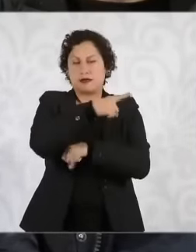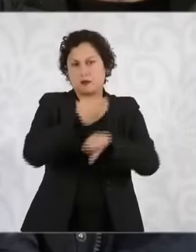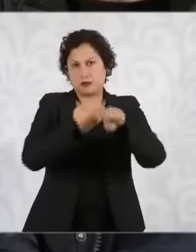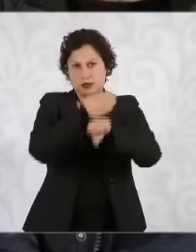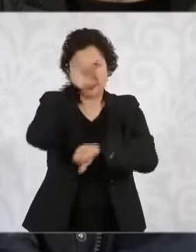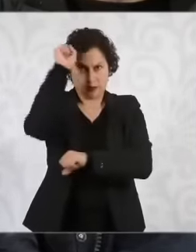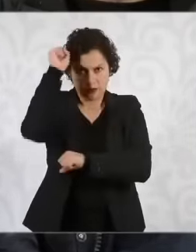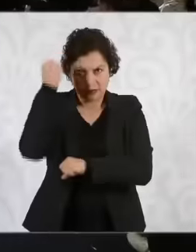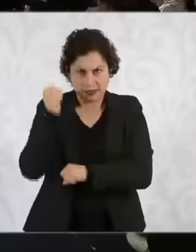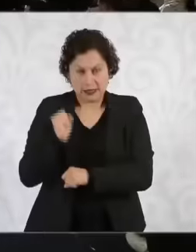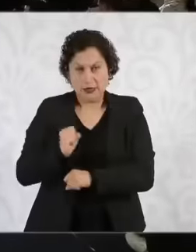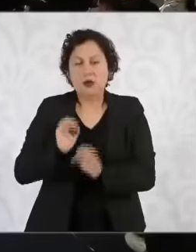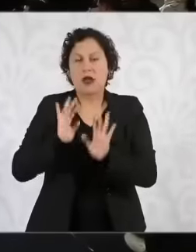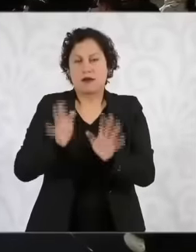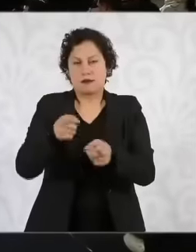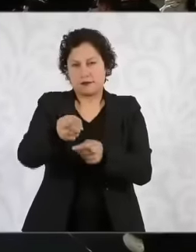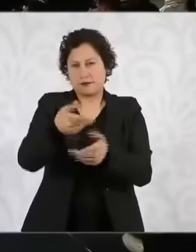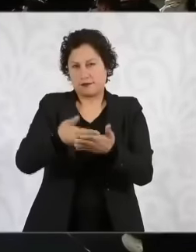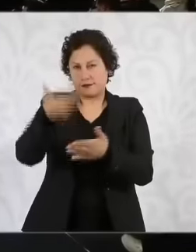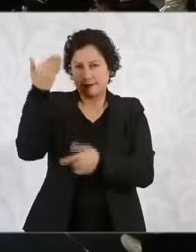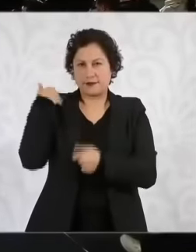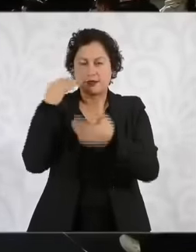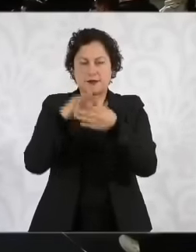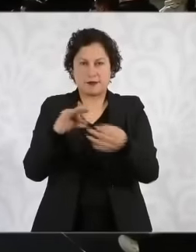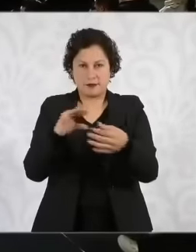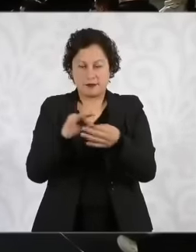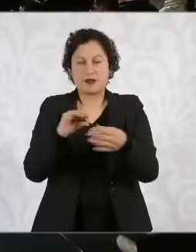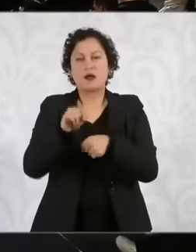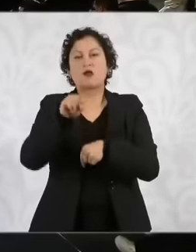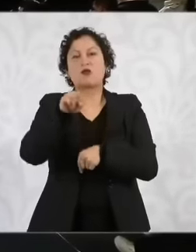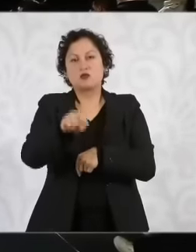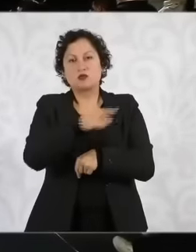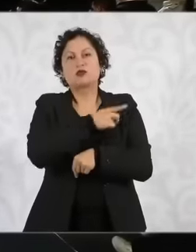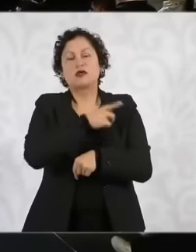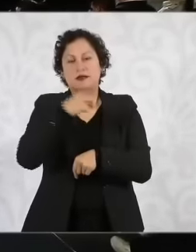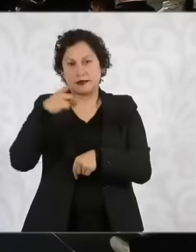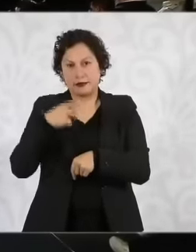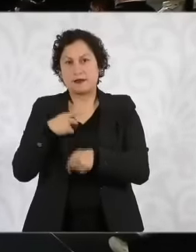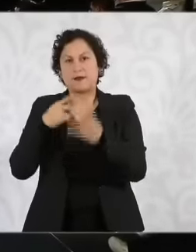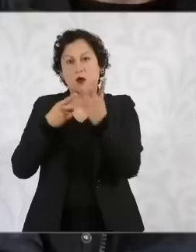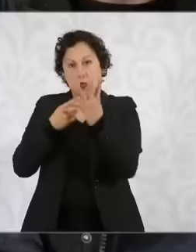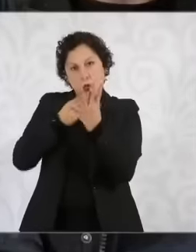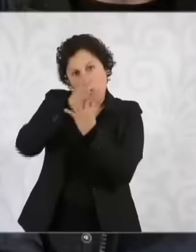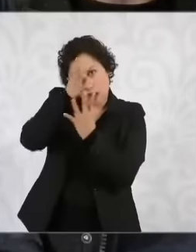what we already know He has commented that he is going to maintain this action of the four axes is to know how